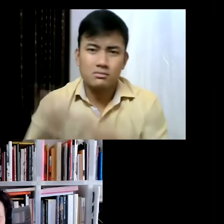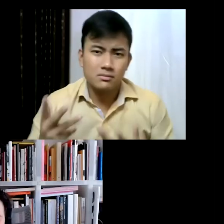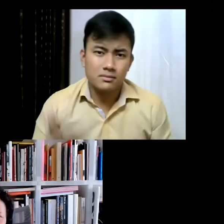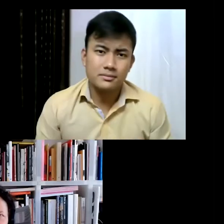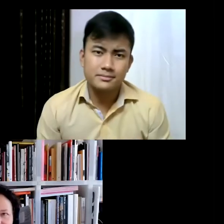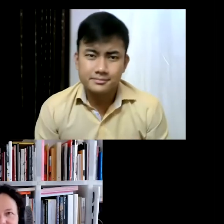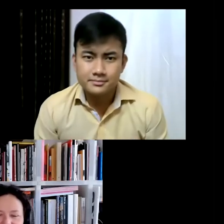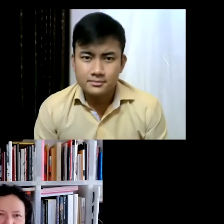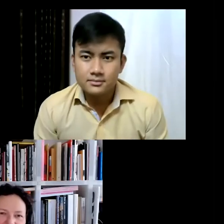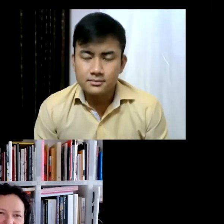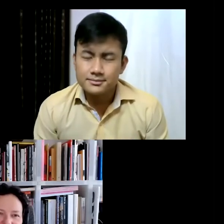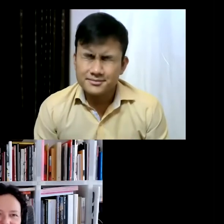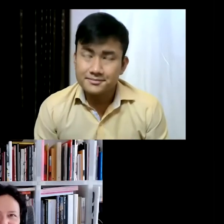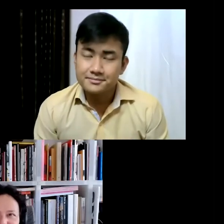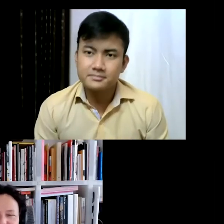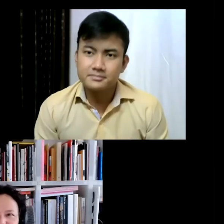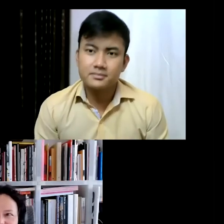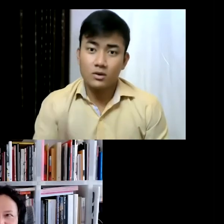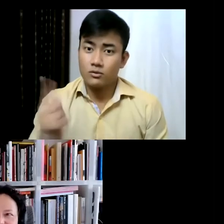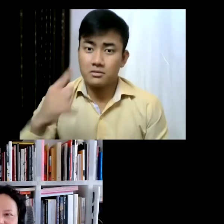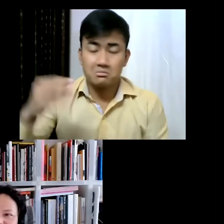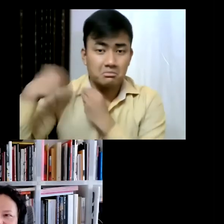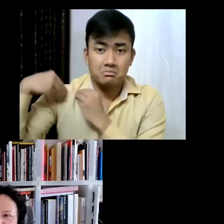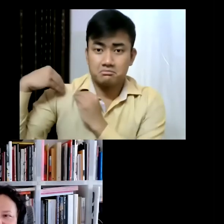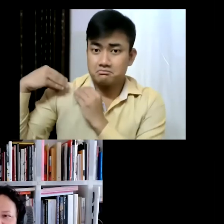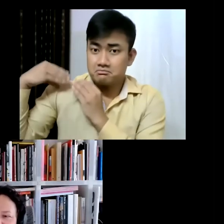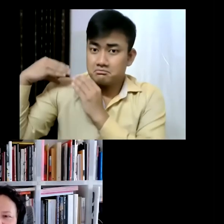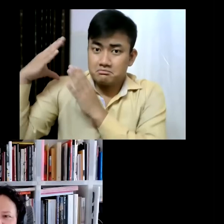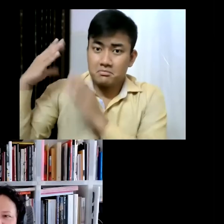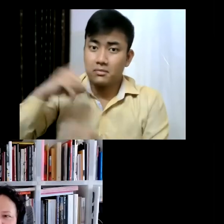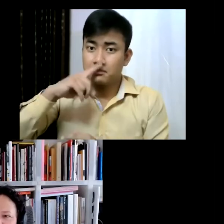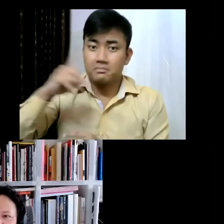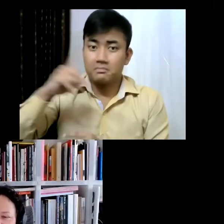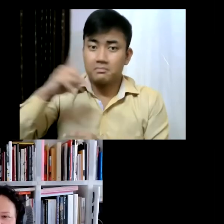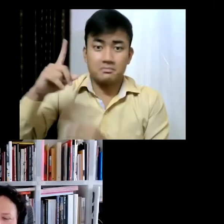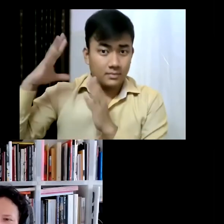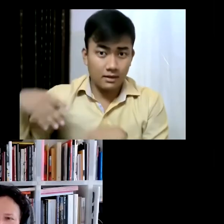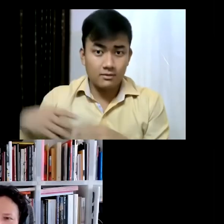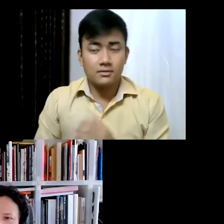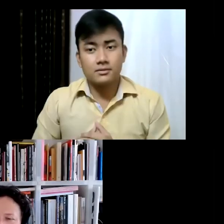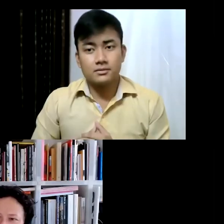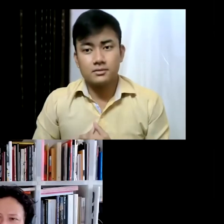Well it's of course a great honour but also you know it's sometimes, if you think about it